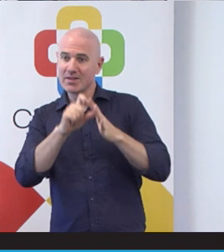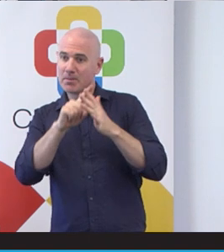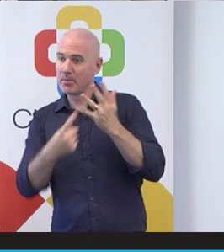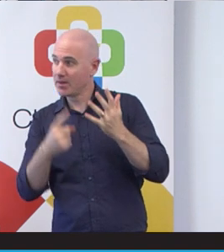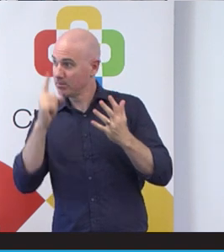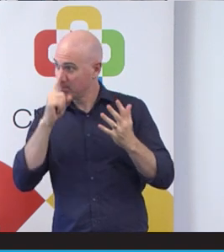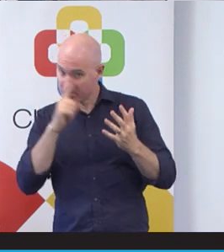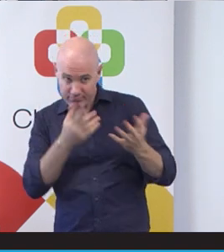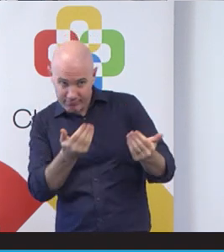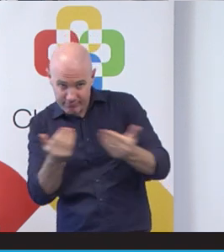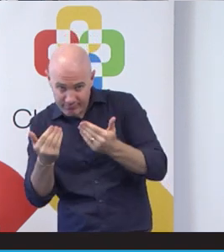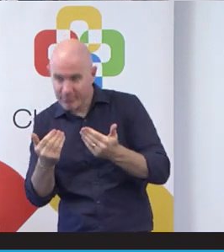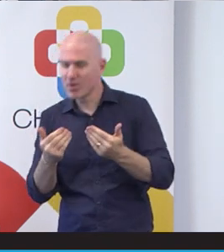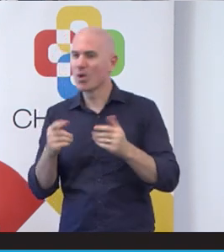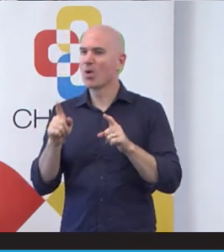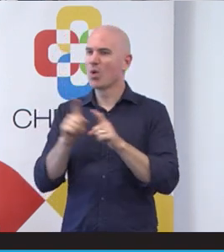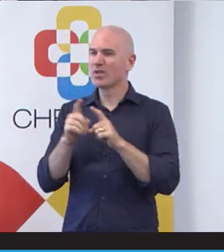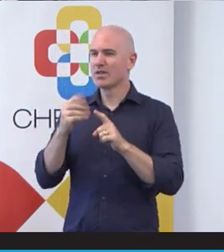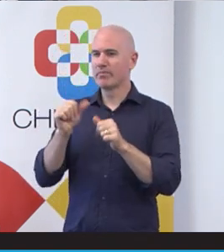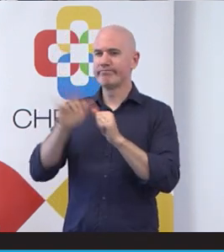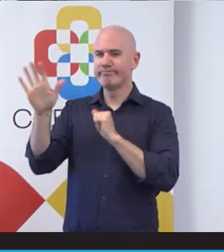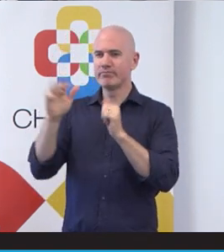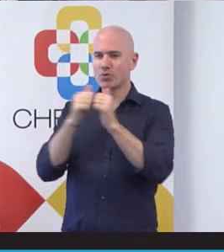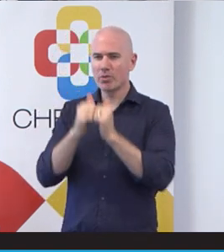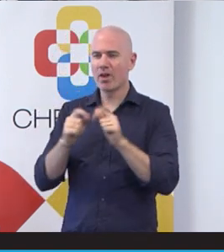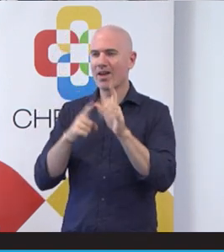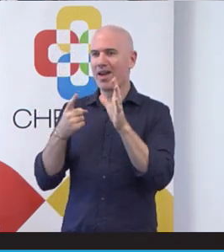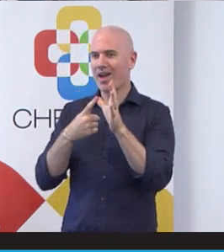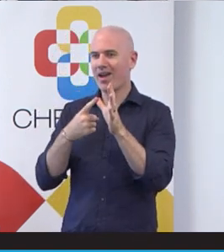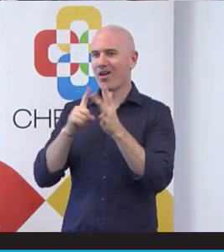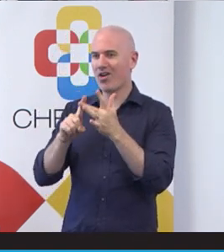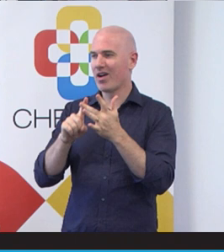best practice in some of the governing documents like the AIHW documents and those. So the things